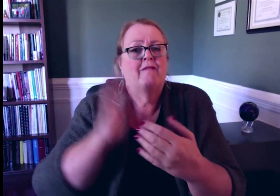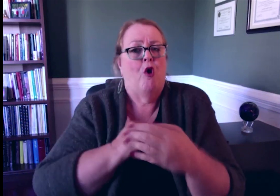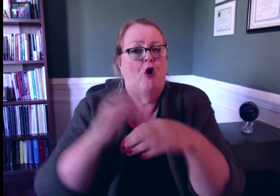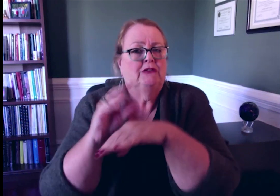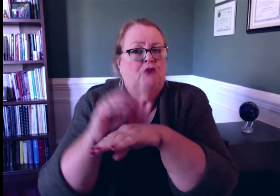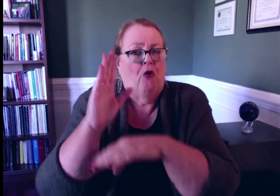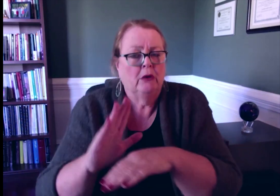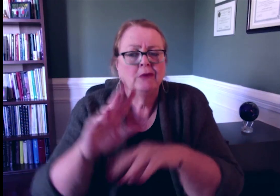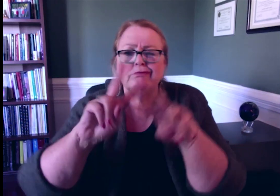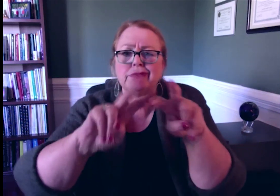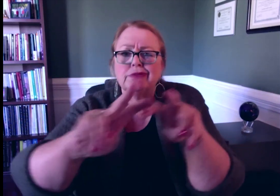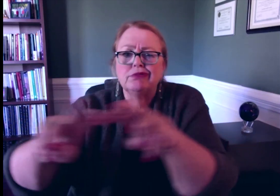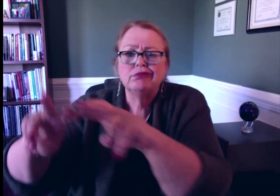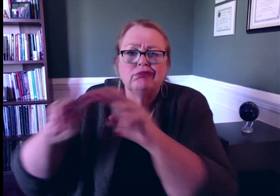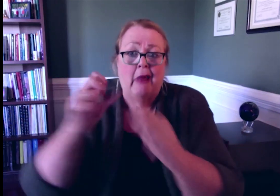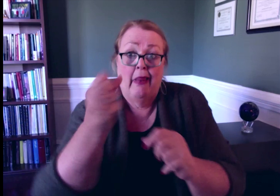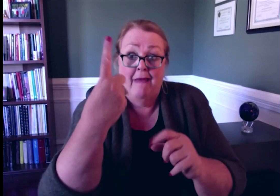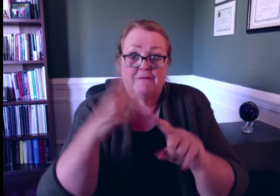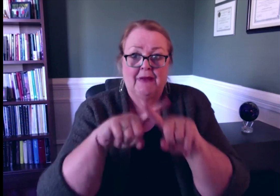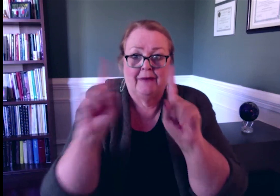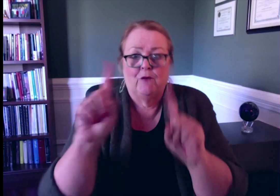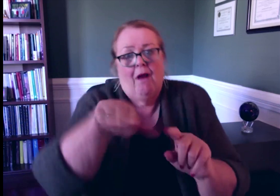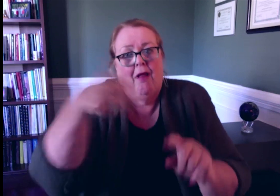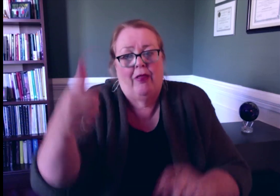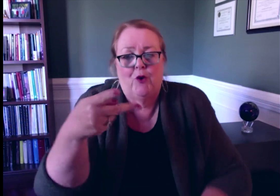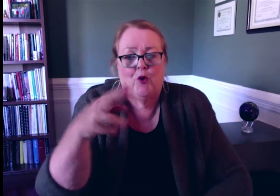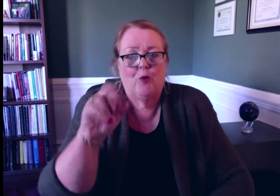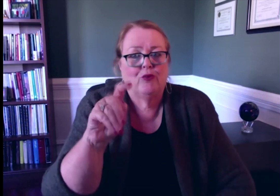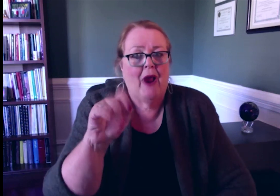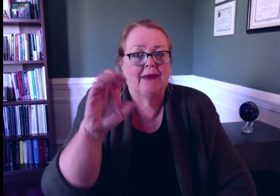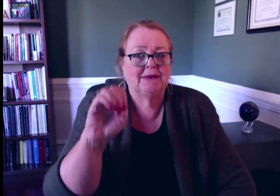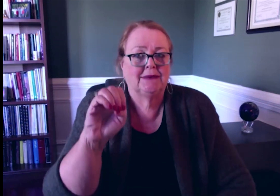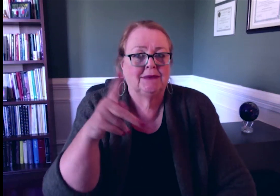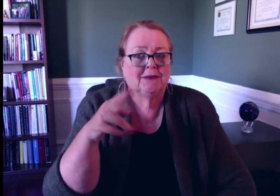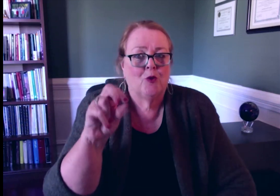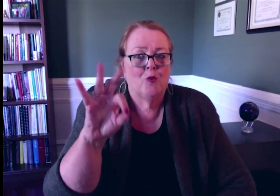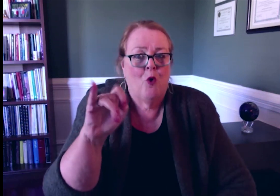One of our consultants studied 11 other practice professions, analyzing their